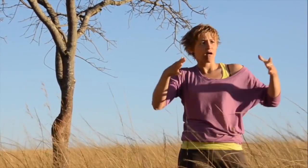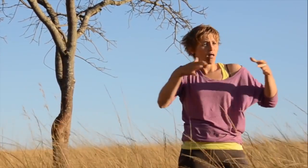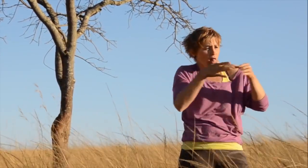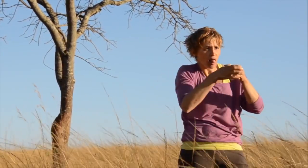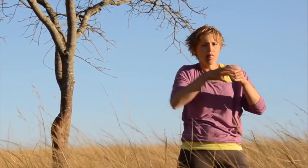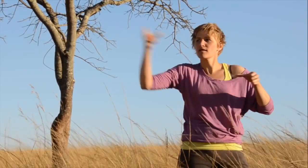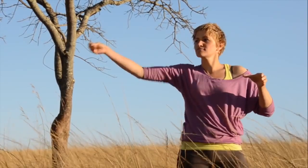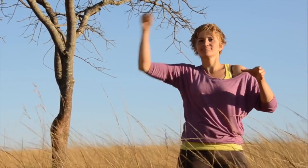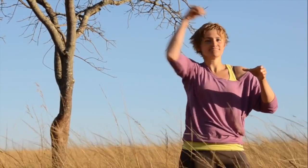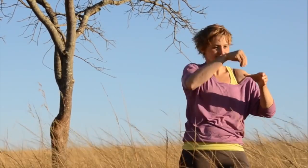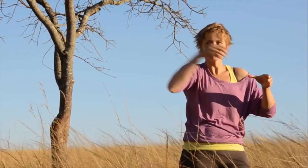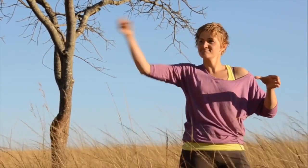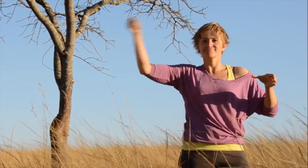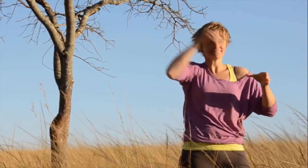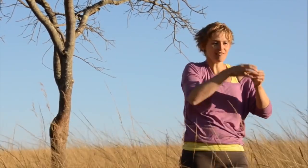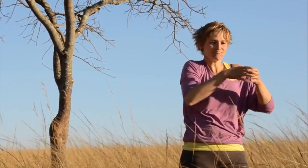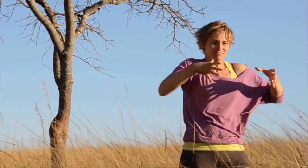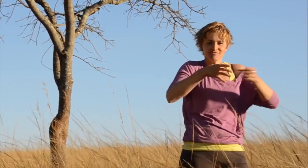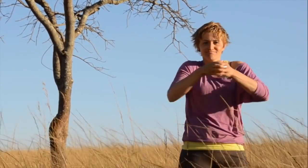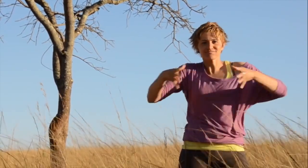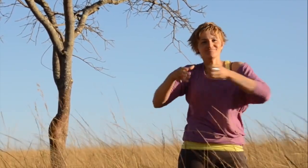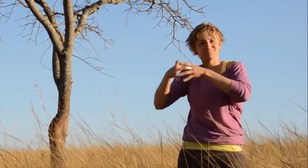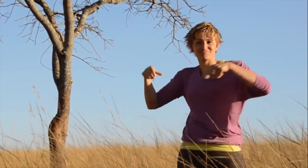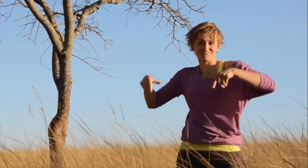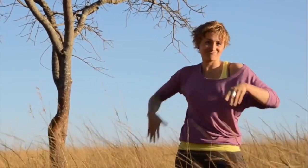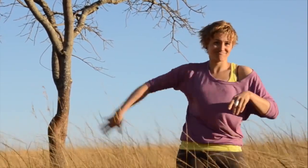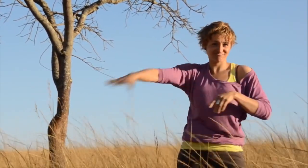this place also allows for self-guiding tours.